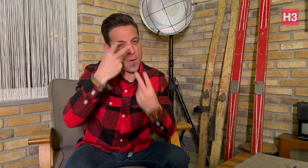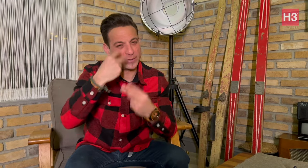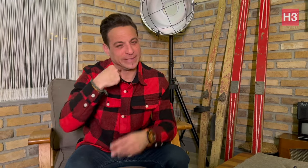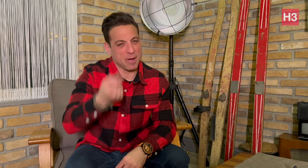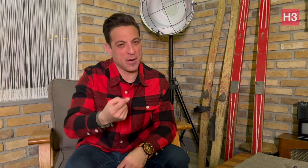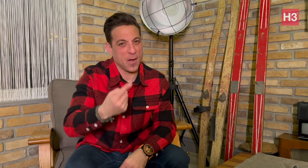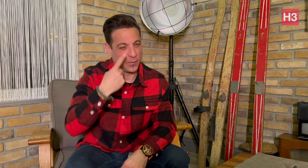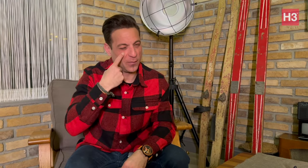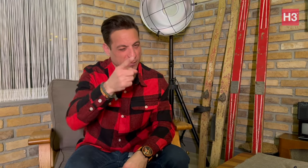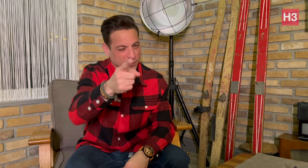Stay tuned and watch us tomorrow!